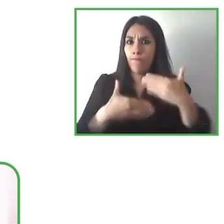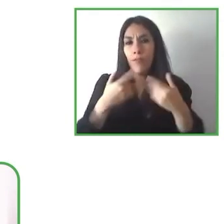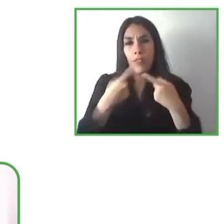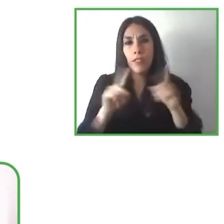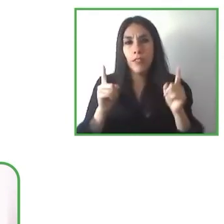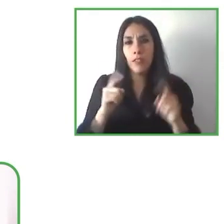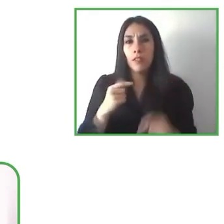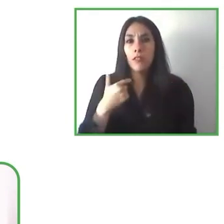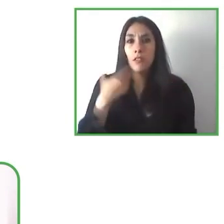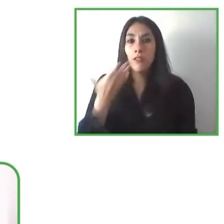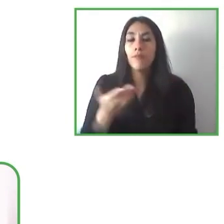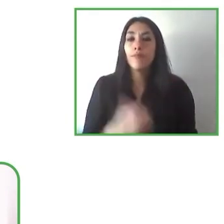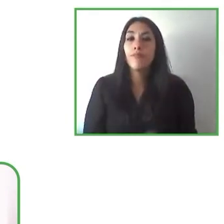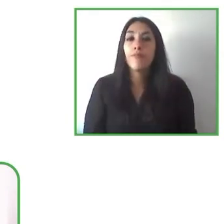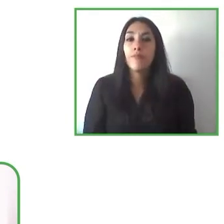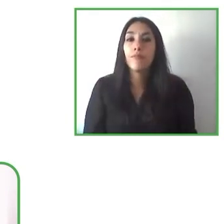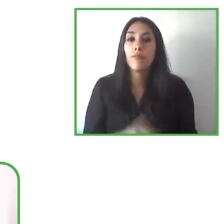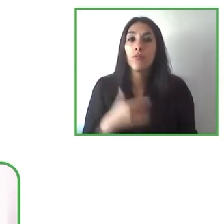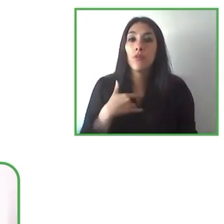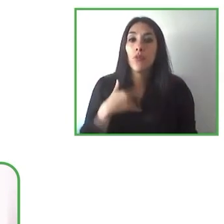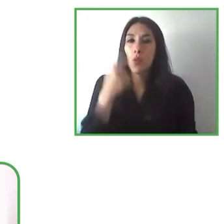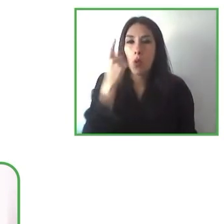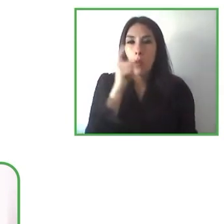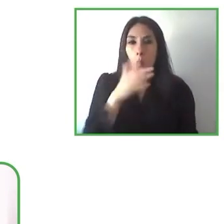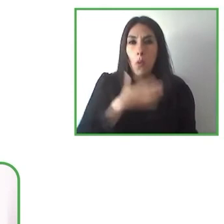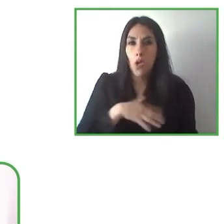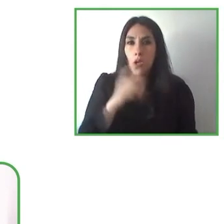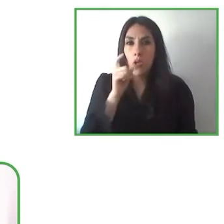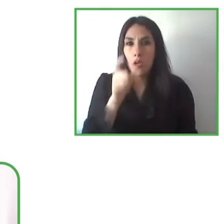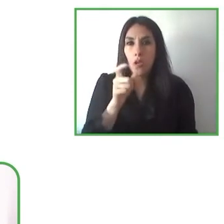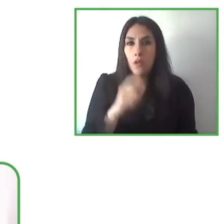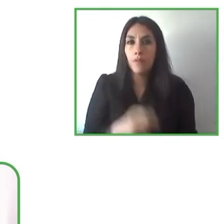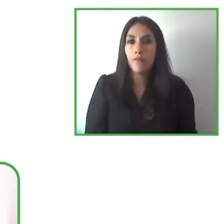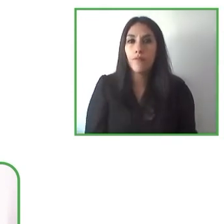I think that's my phrase that's my sentence and that can be applied to